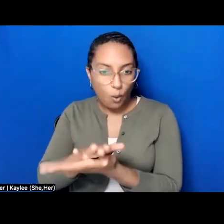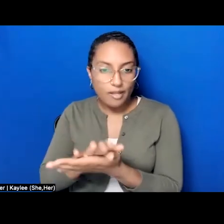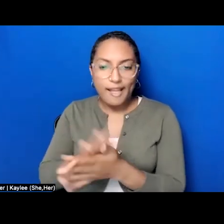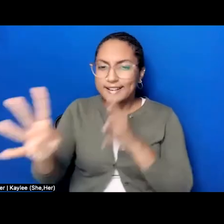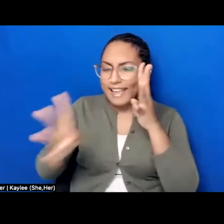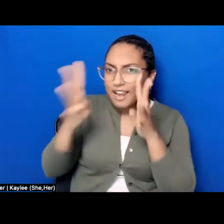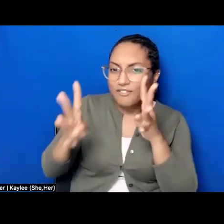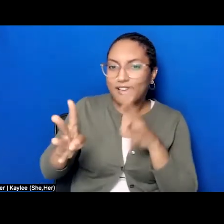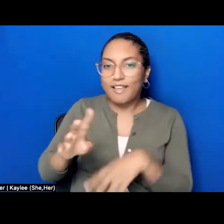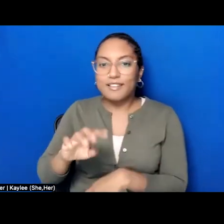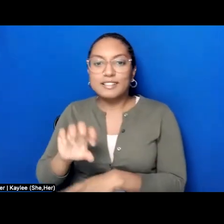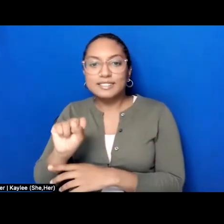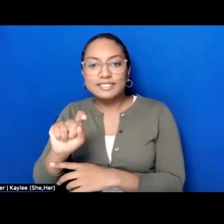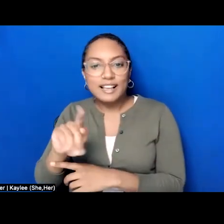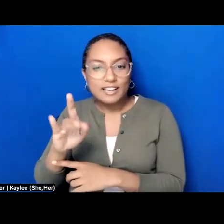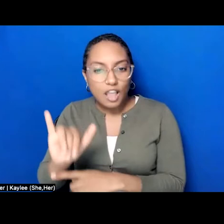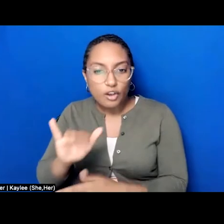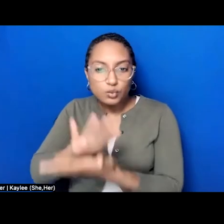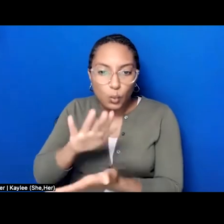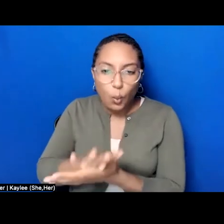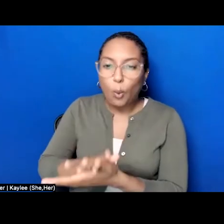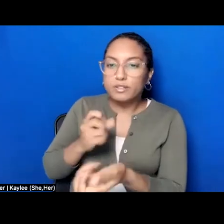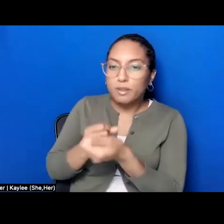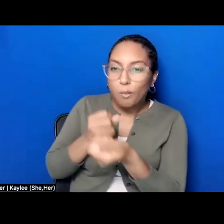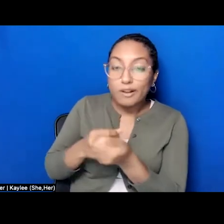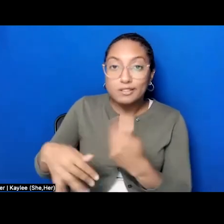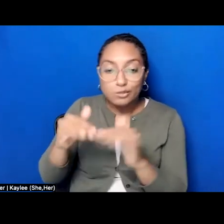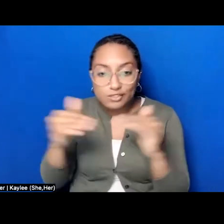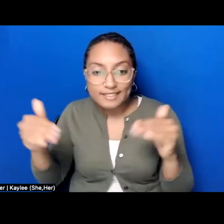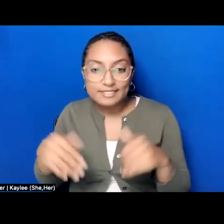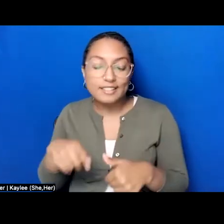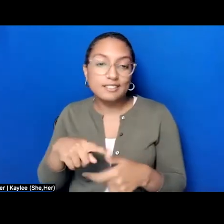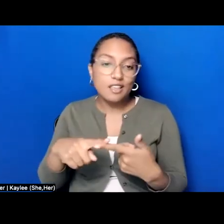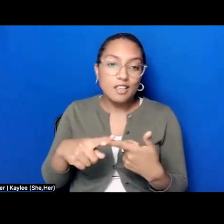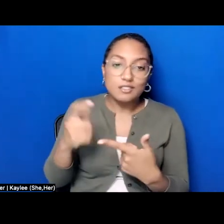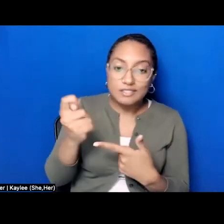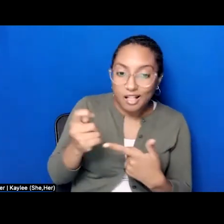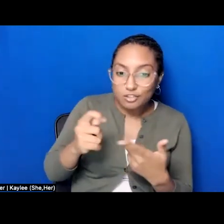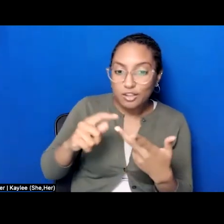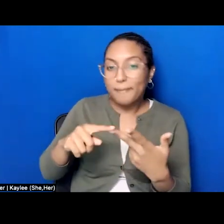social justice teaching through scholarship, programming, and experiential learning.